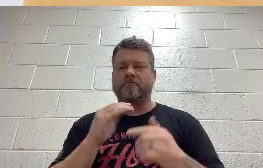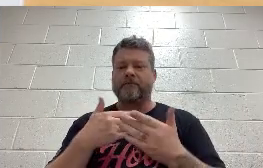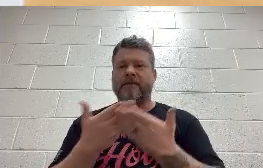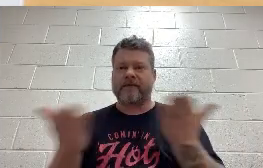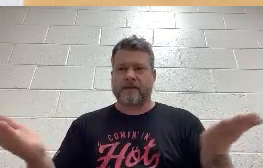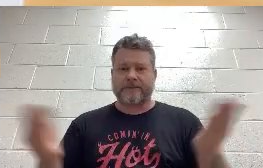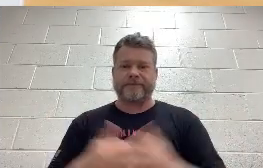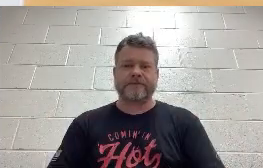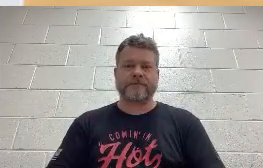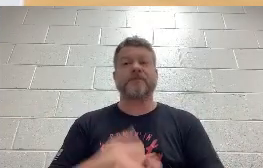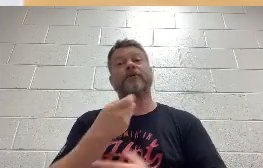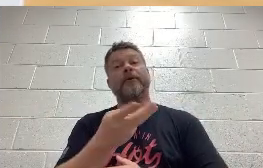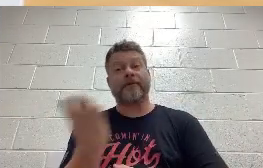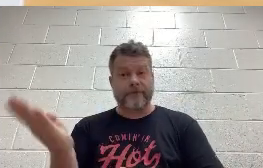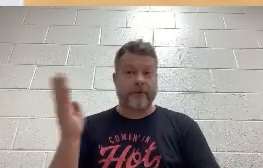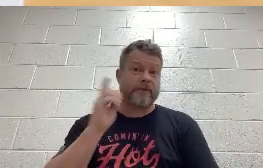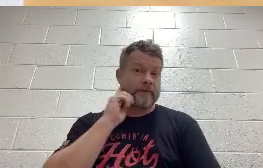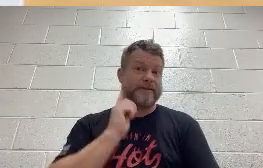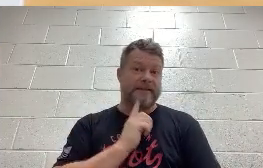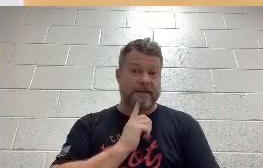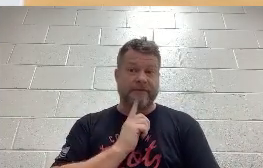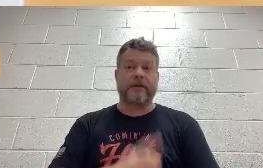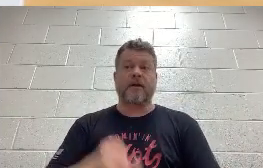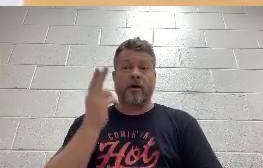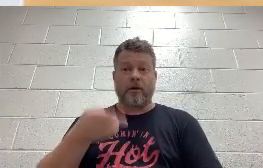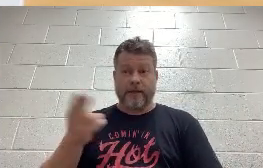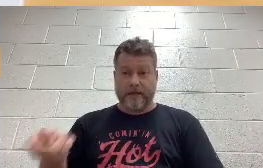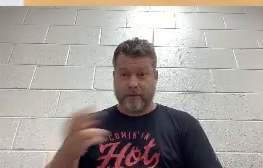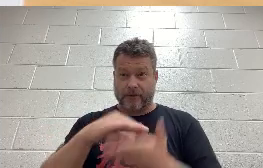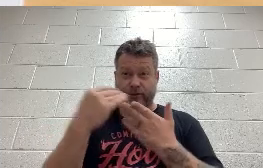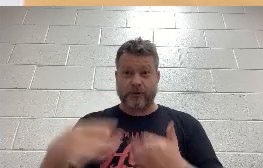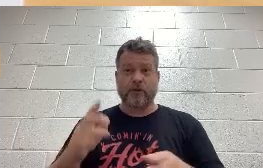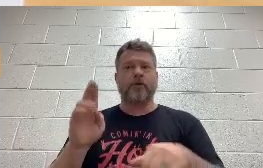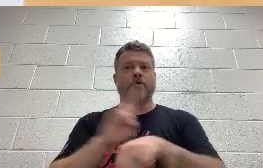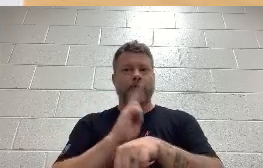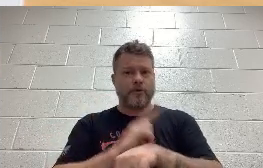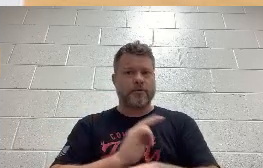few of our Deaf and Hard-ofHearing students here at school use an online interpreter in